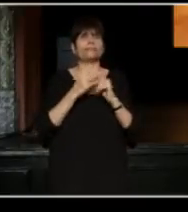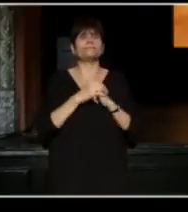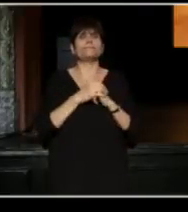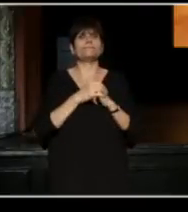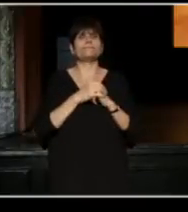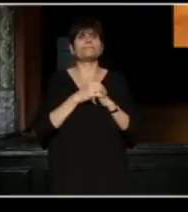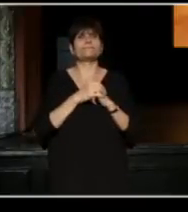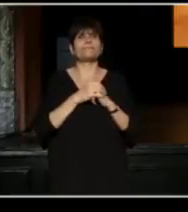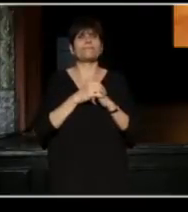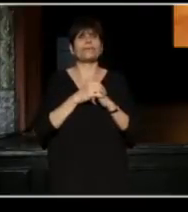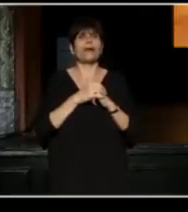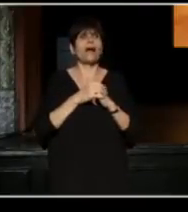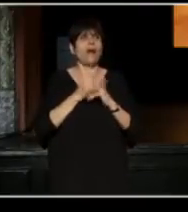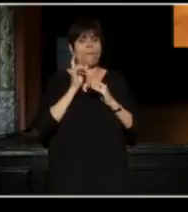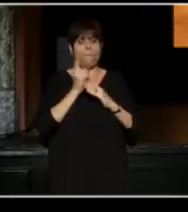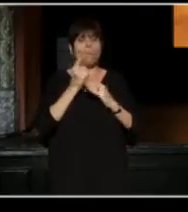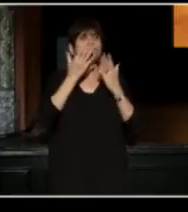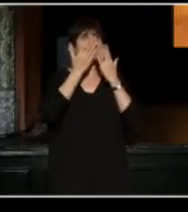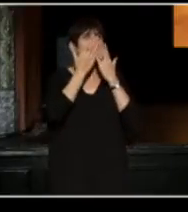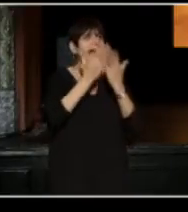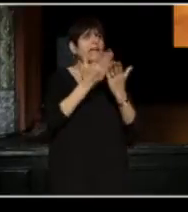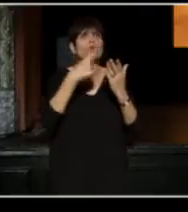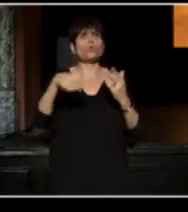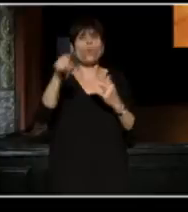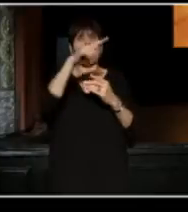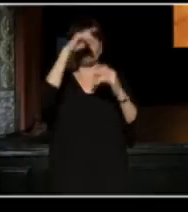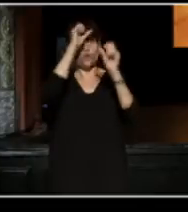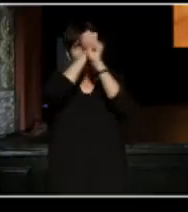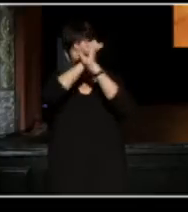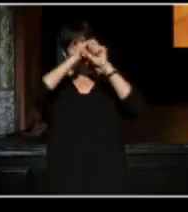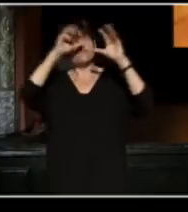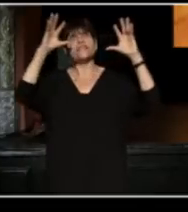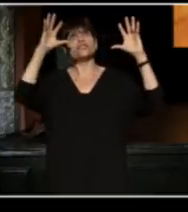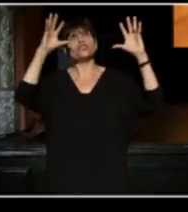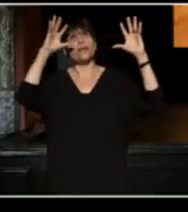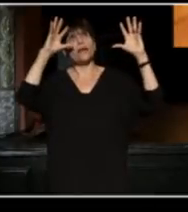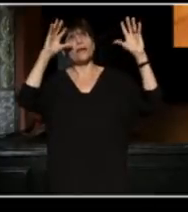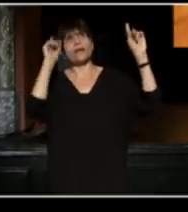This gives me a moment to thank you all for your vision and for your truly making it possible